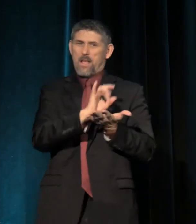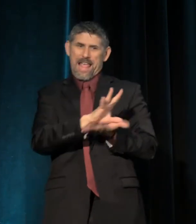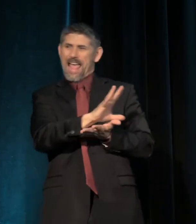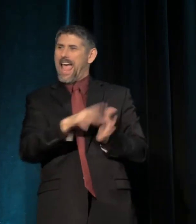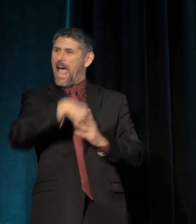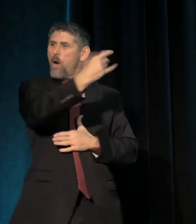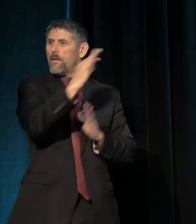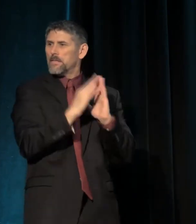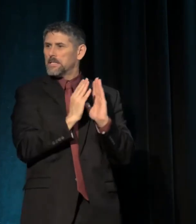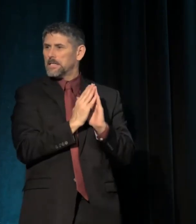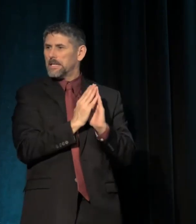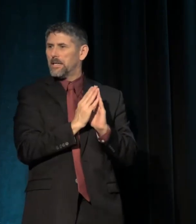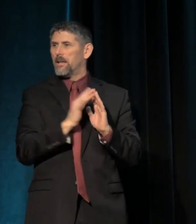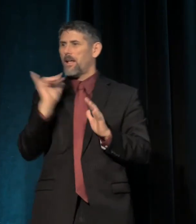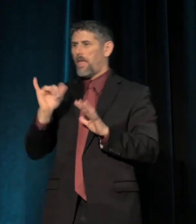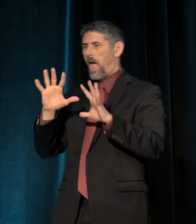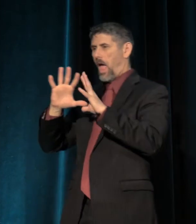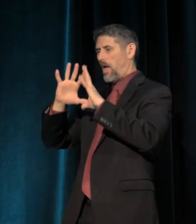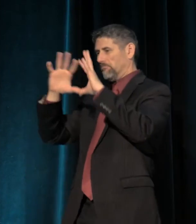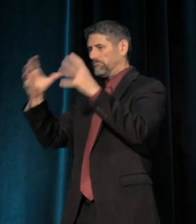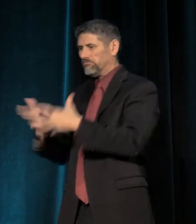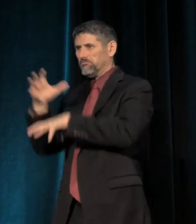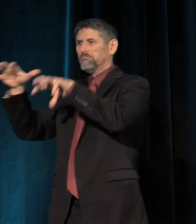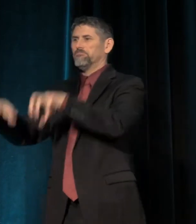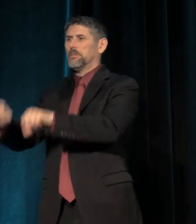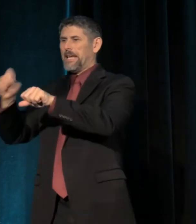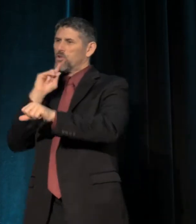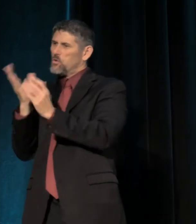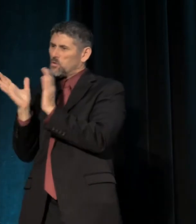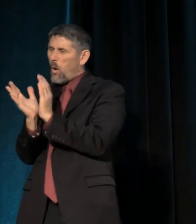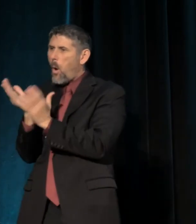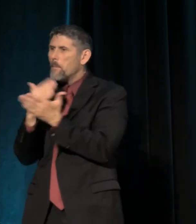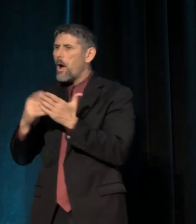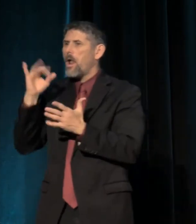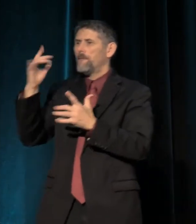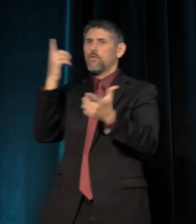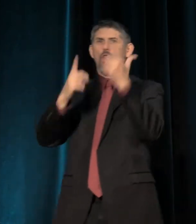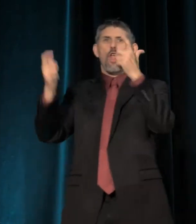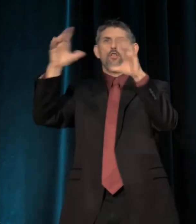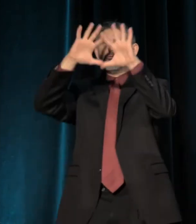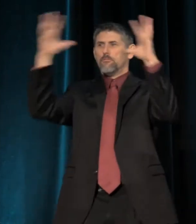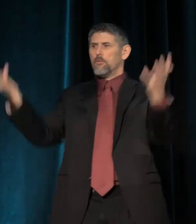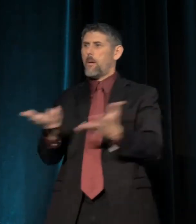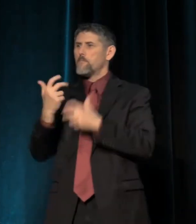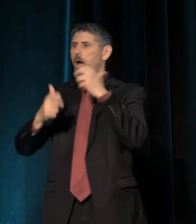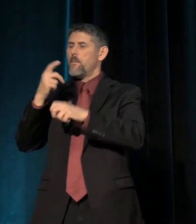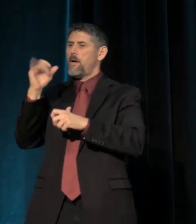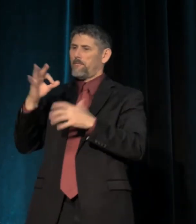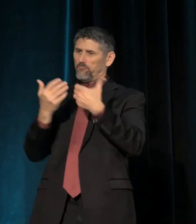And so gentrification is part, a small part, of the larger problem of resegregation.